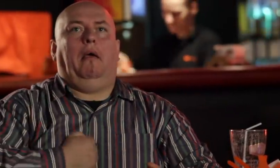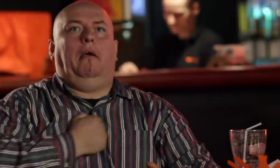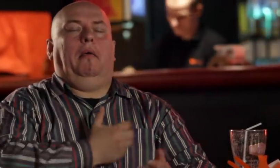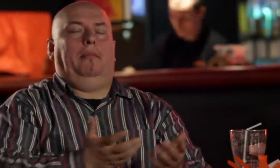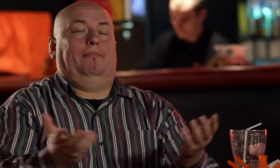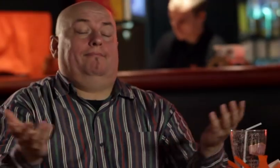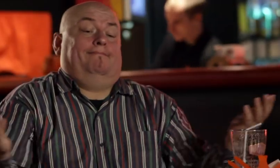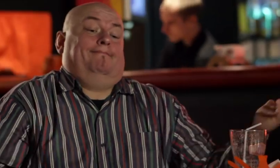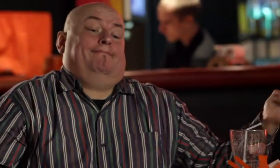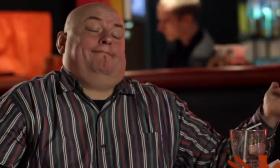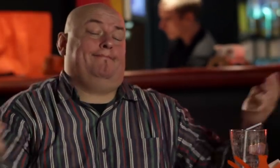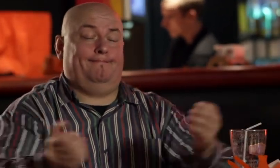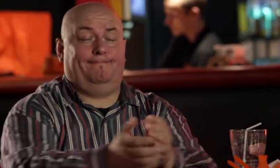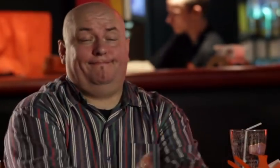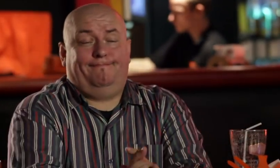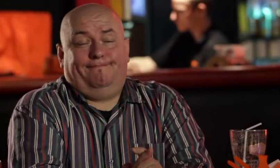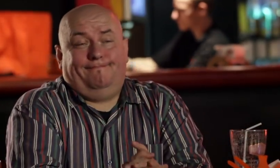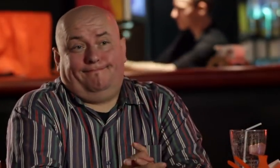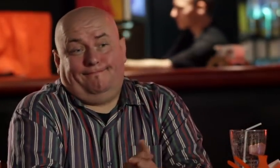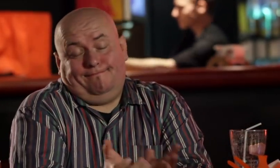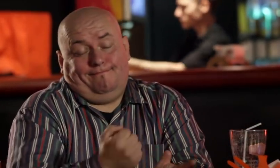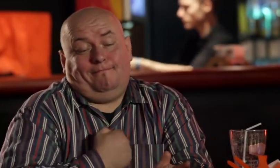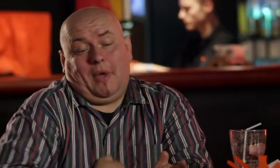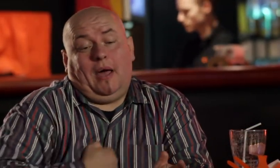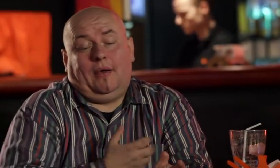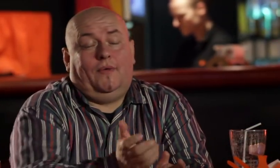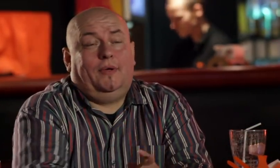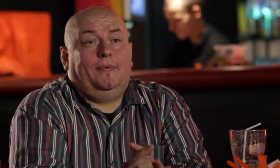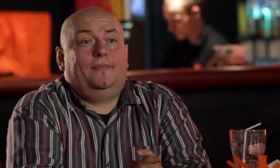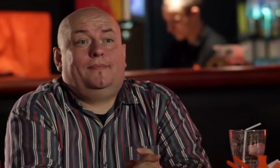If I live to that I would be very sad. I worry about that.